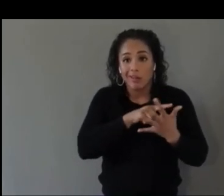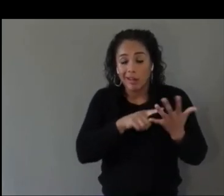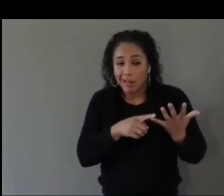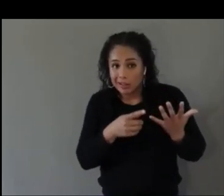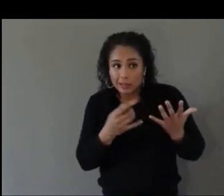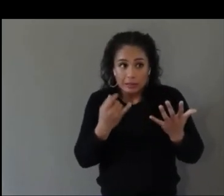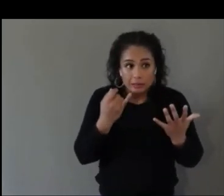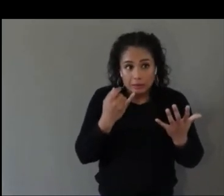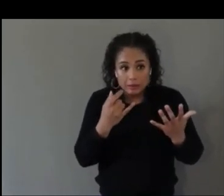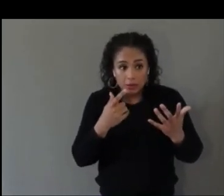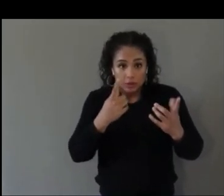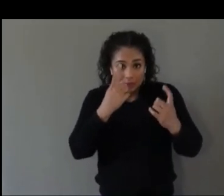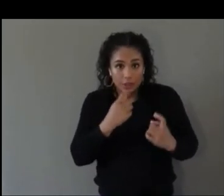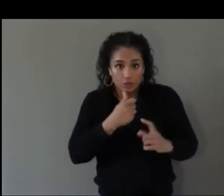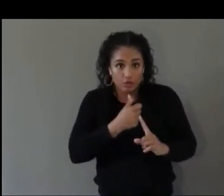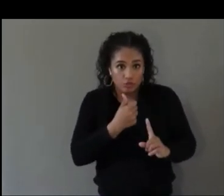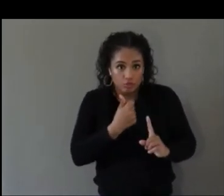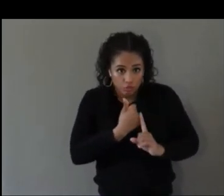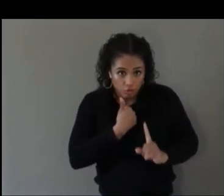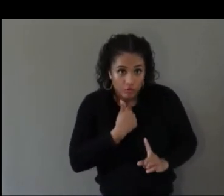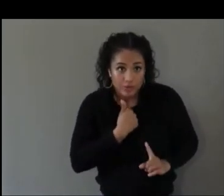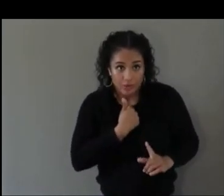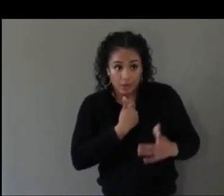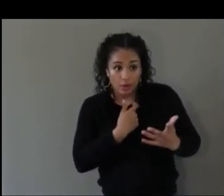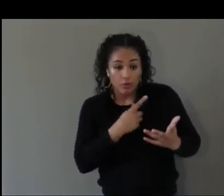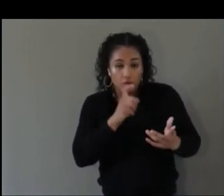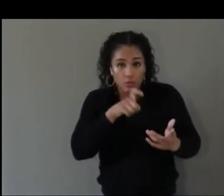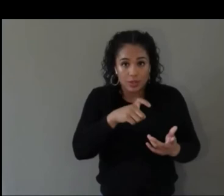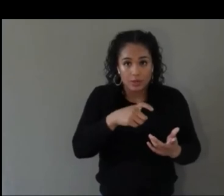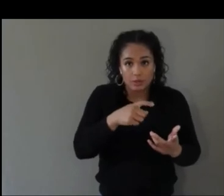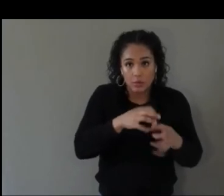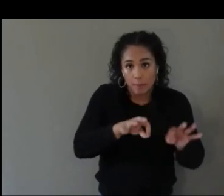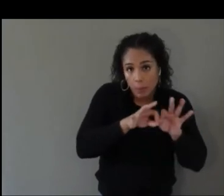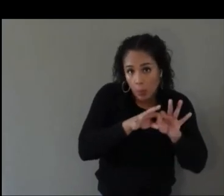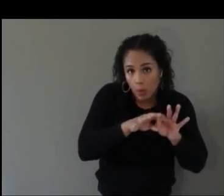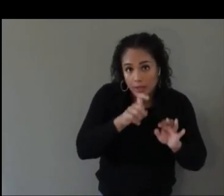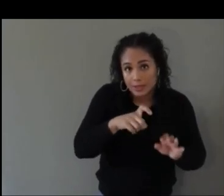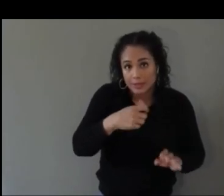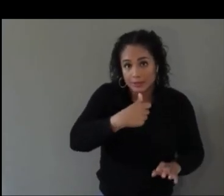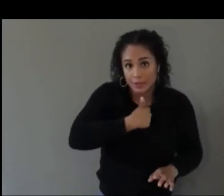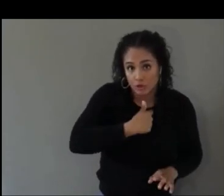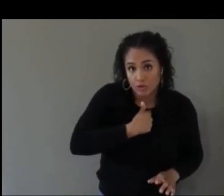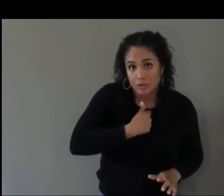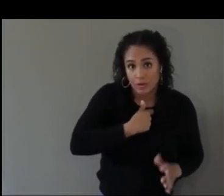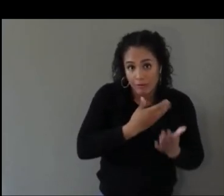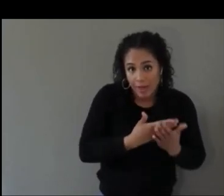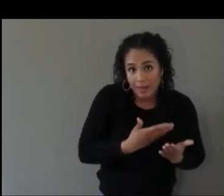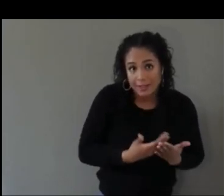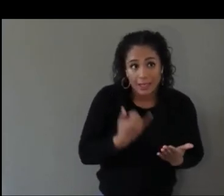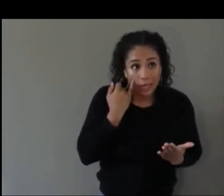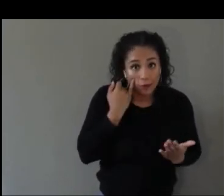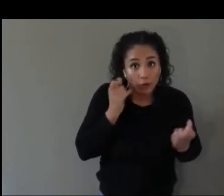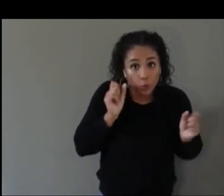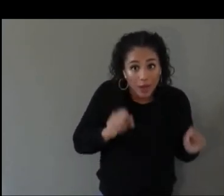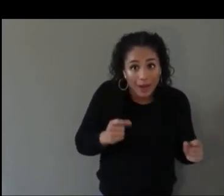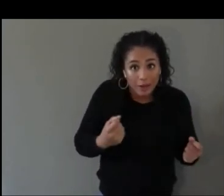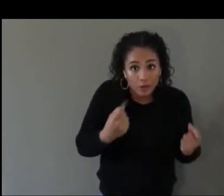Obviously this is important. You need to validate yourself if you understand the content based on those filters or muting